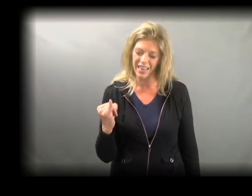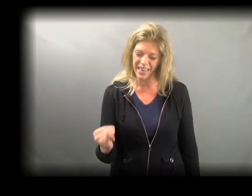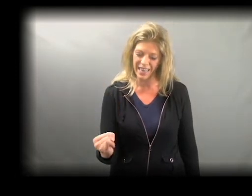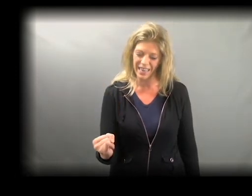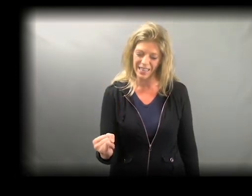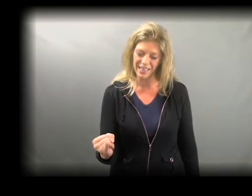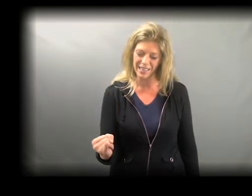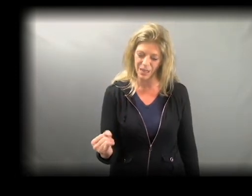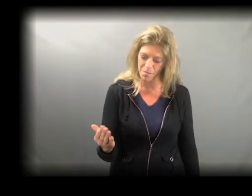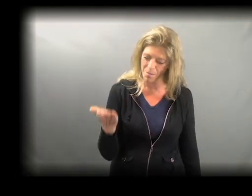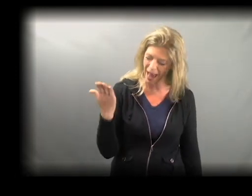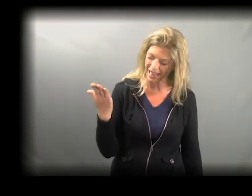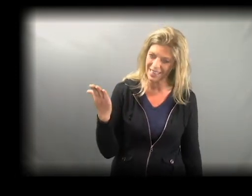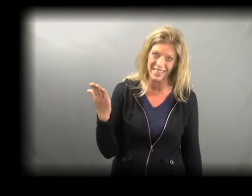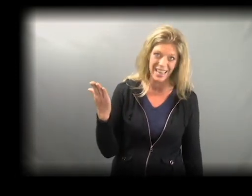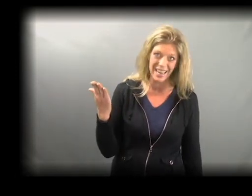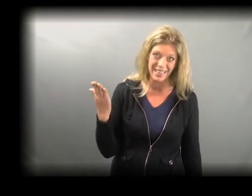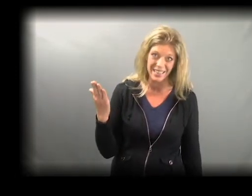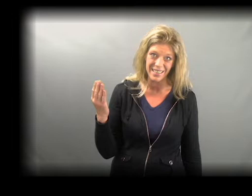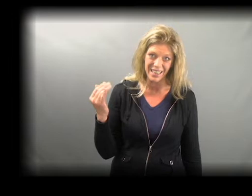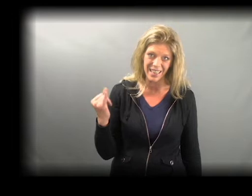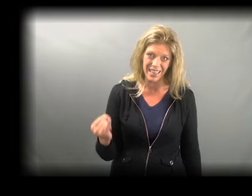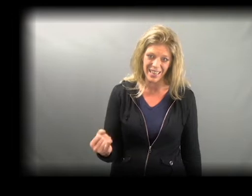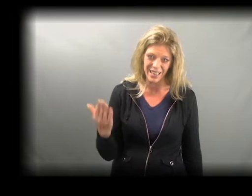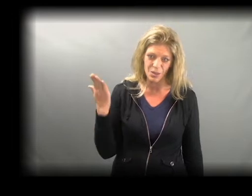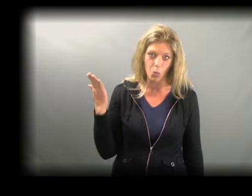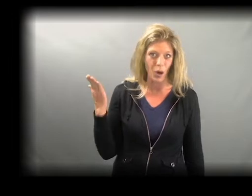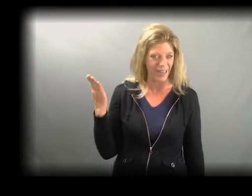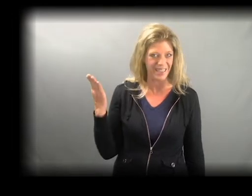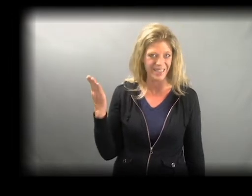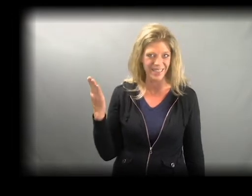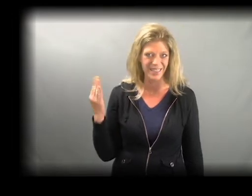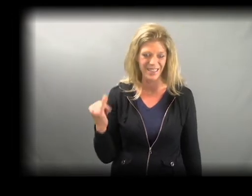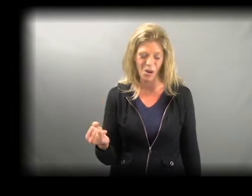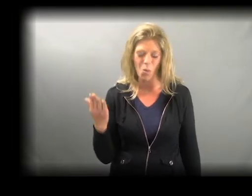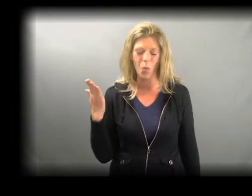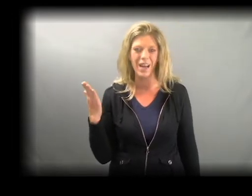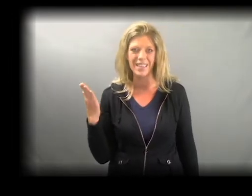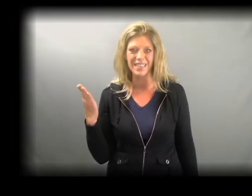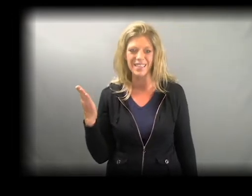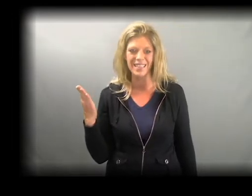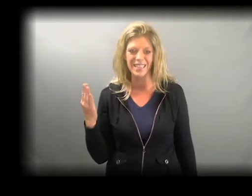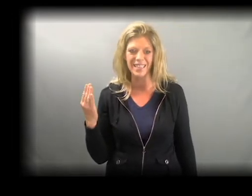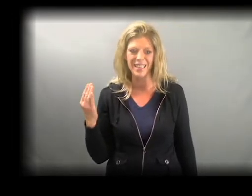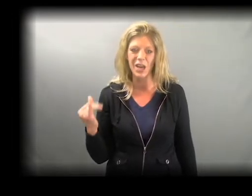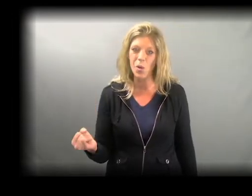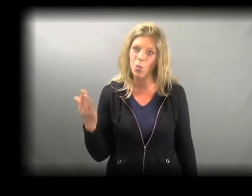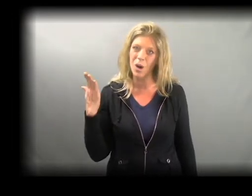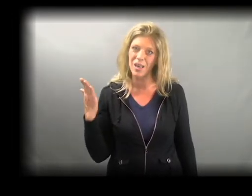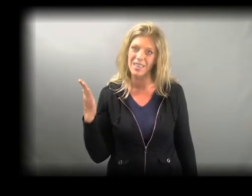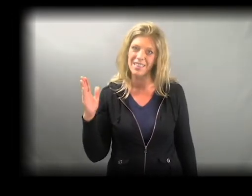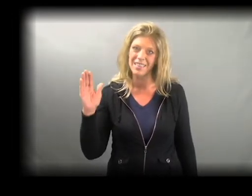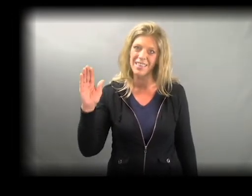IS Past tense. IS / WAS WAS